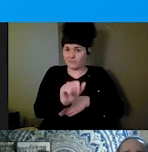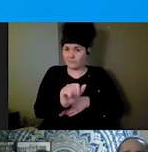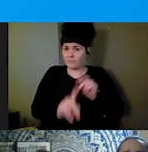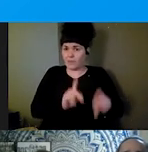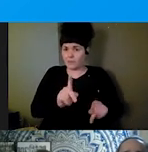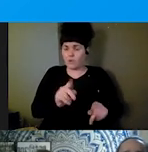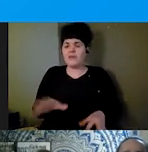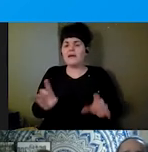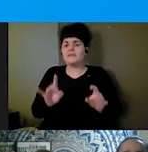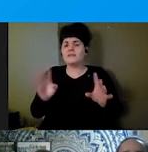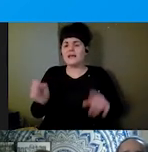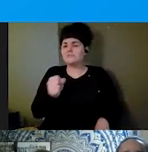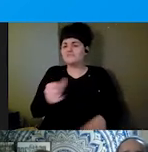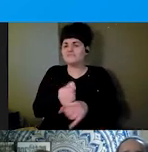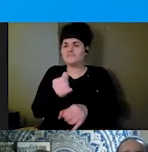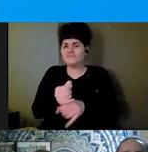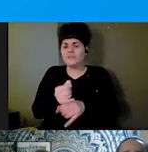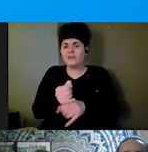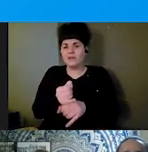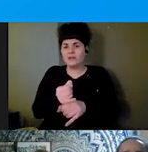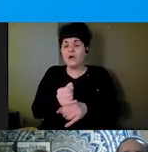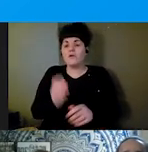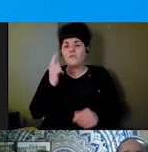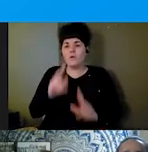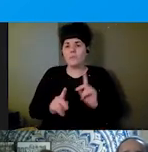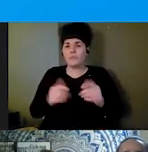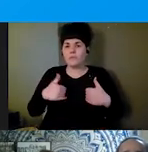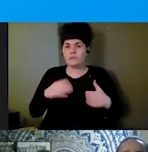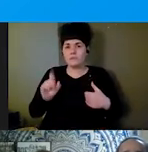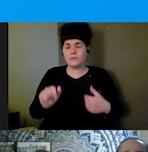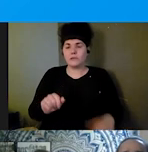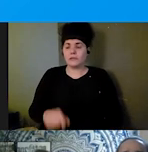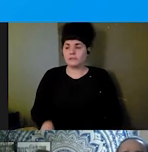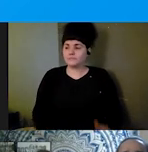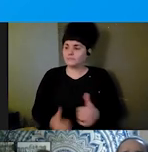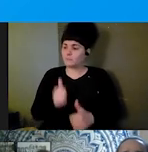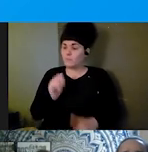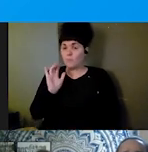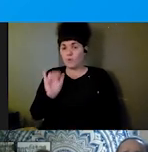with disabilities, largely this disproportionate impact and impact we face and that